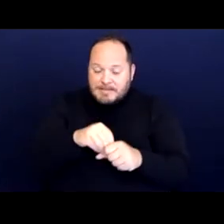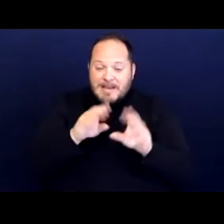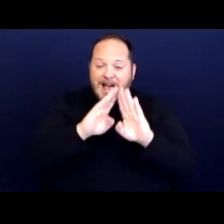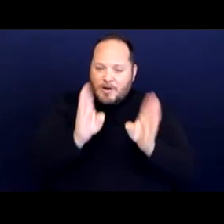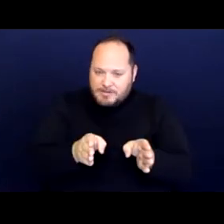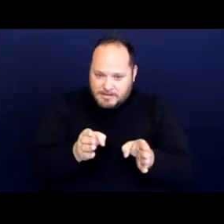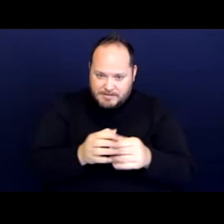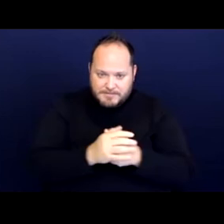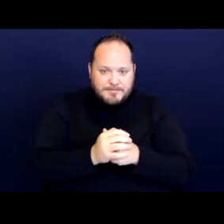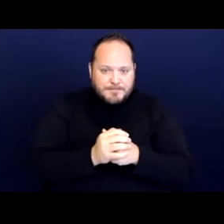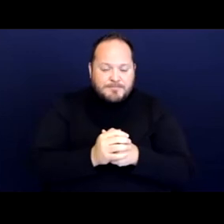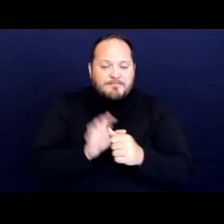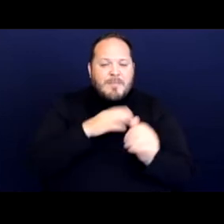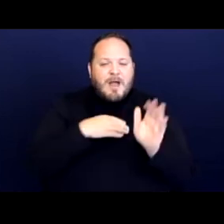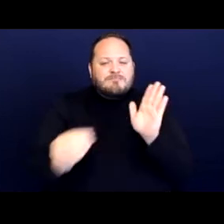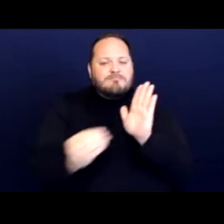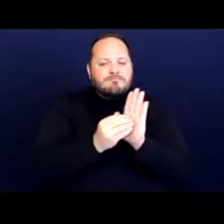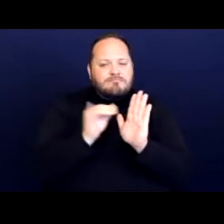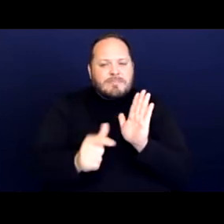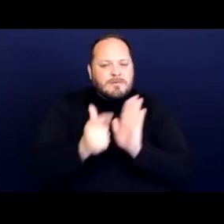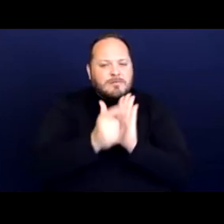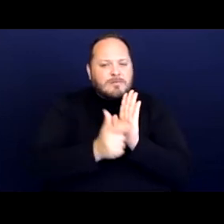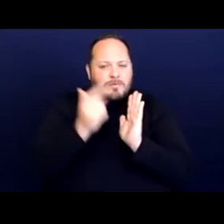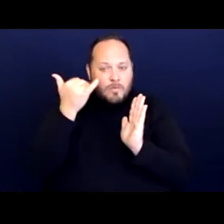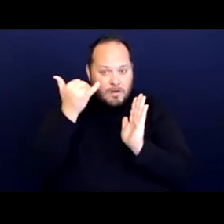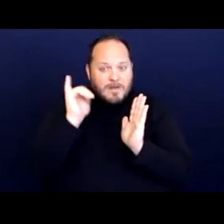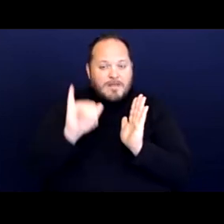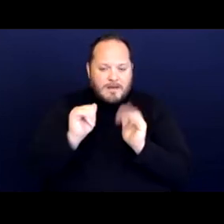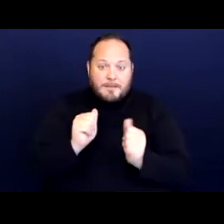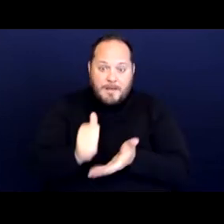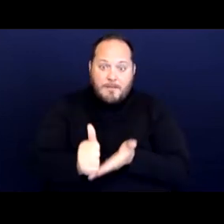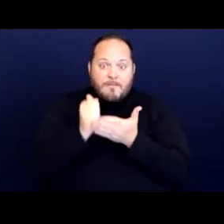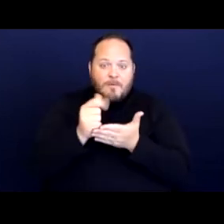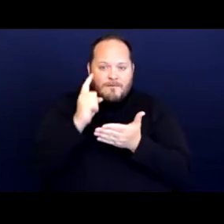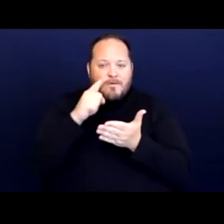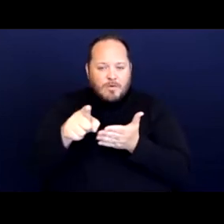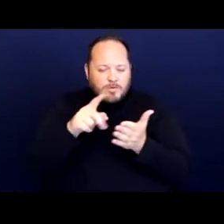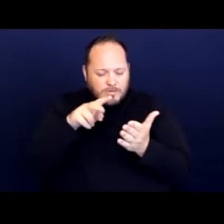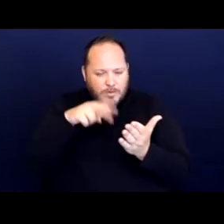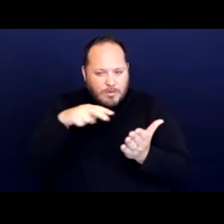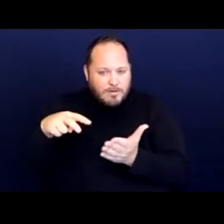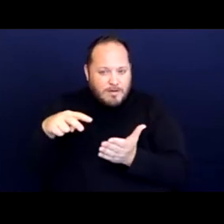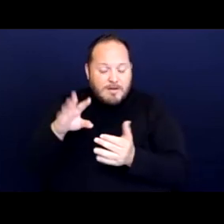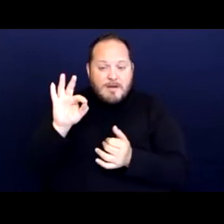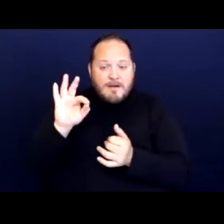And I've listed this one here because it can be helpful to look at FHAA zoning cases